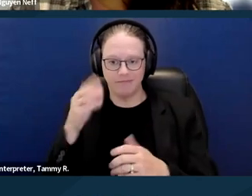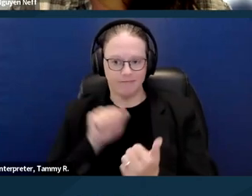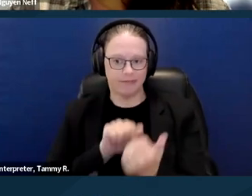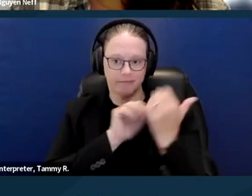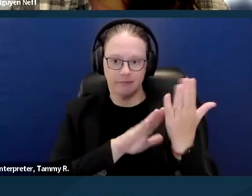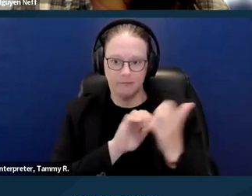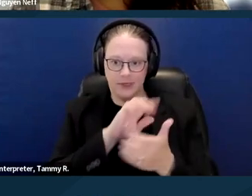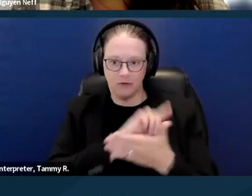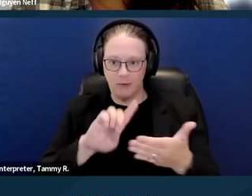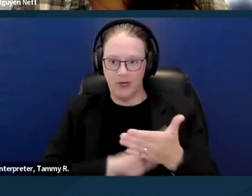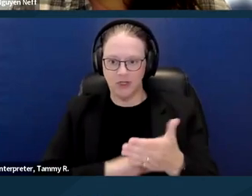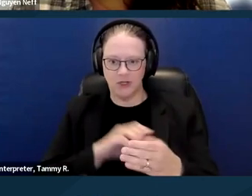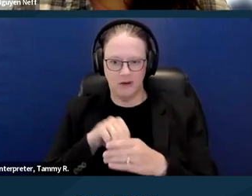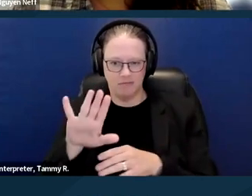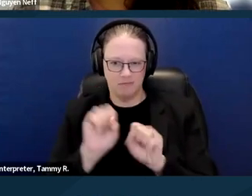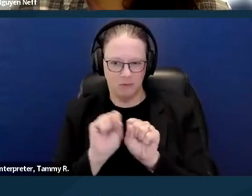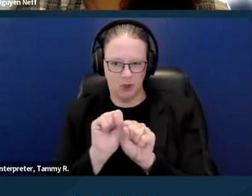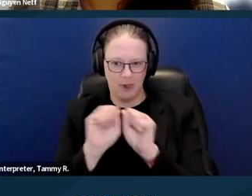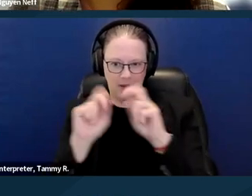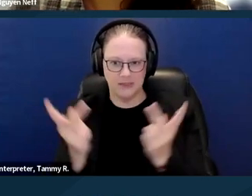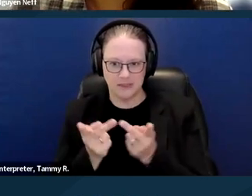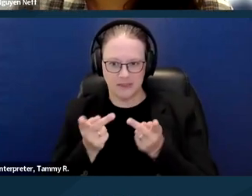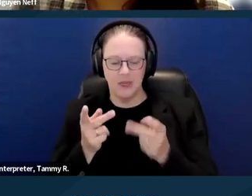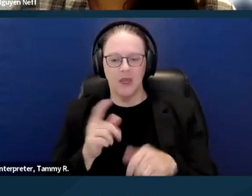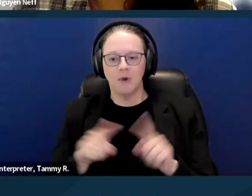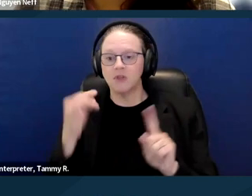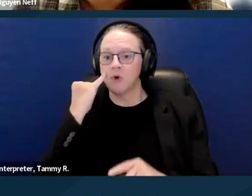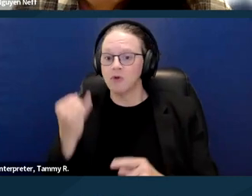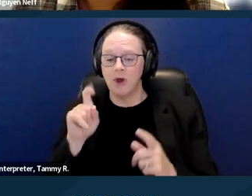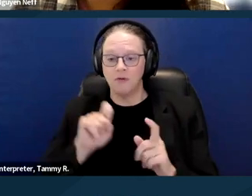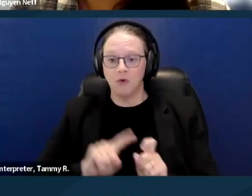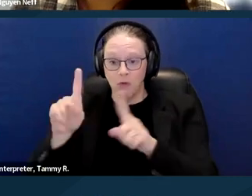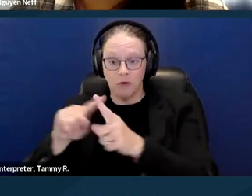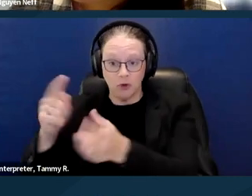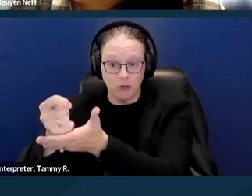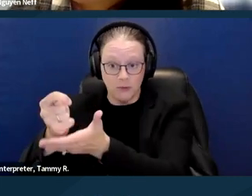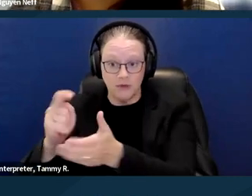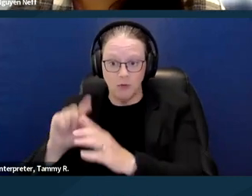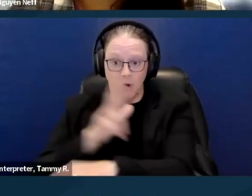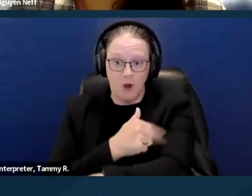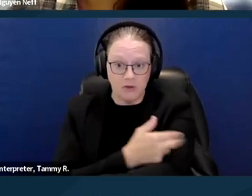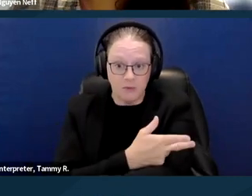If you're someone who might have to go in for treatment, go to a hospital often because of a disability,